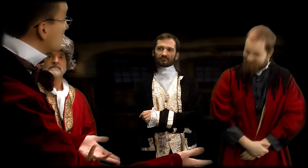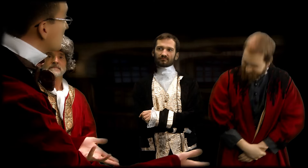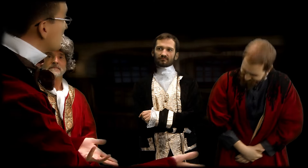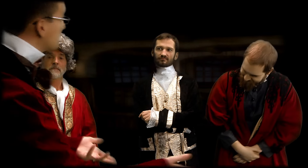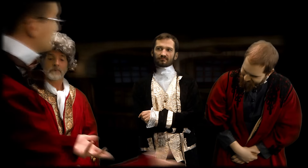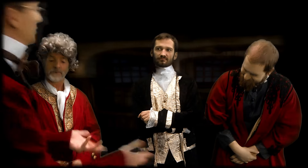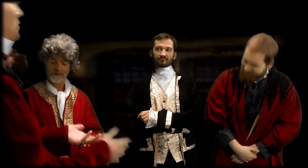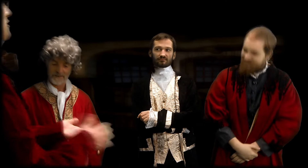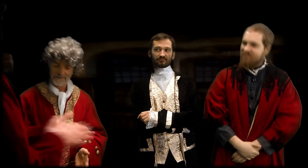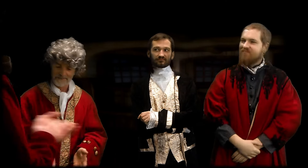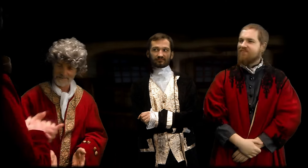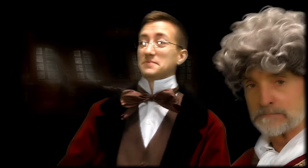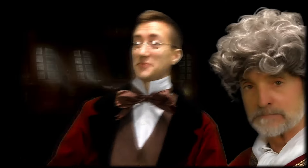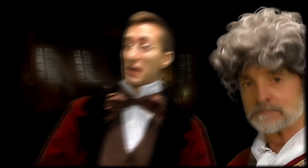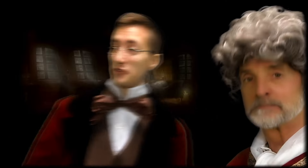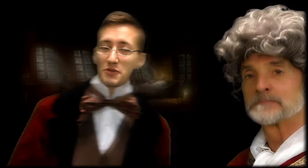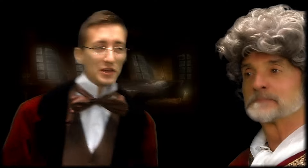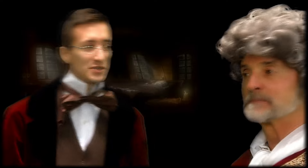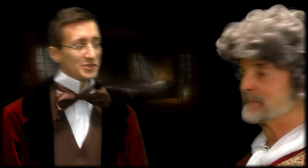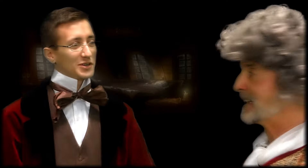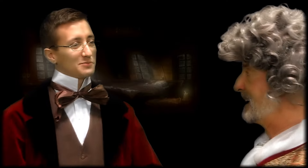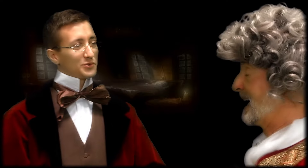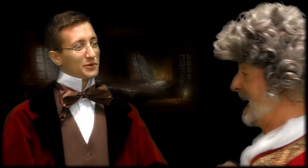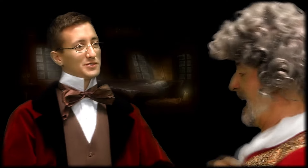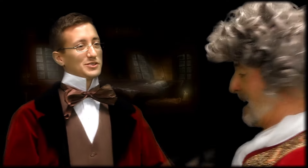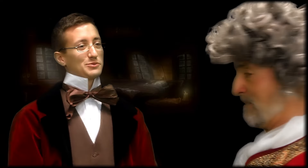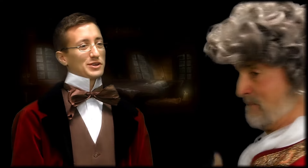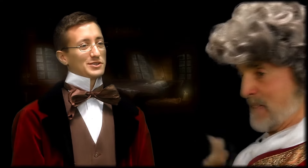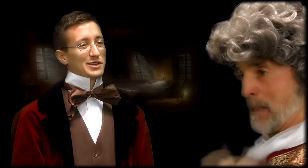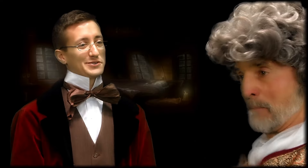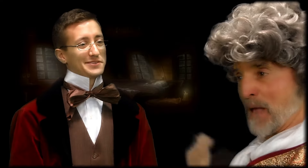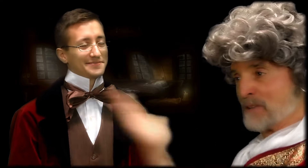I feel that my gesture has improved since the presentation.